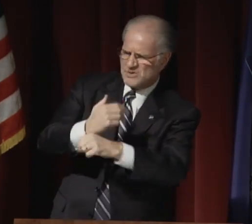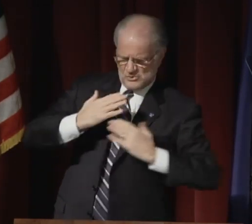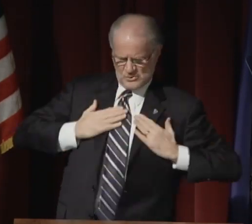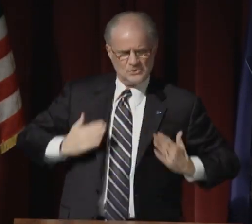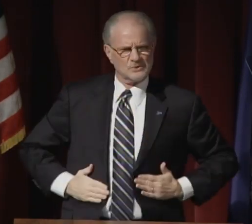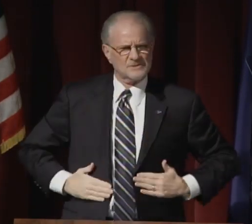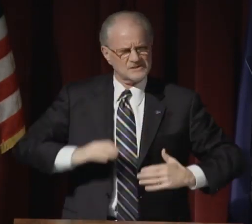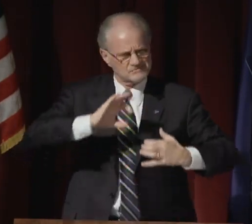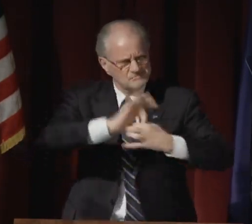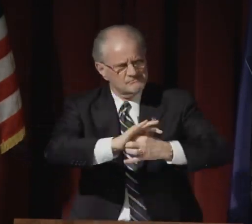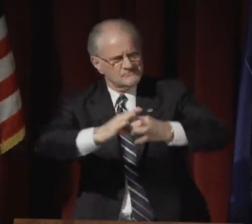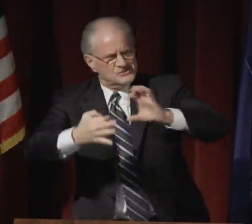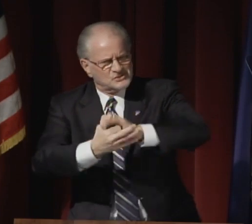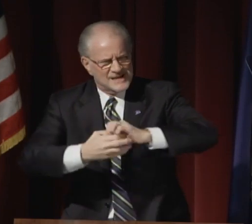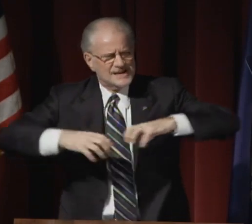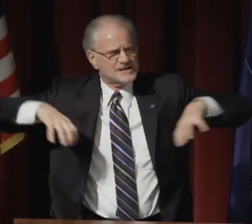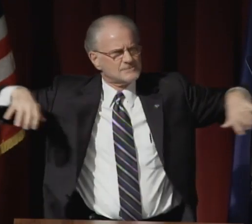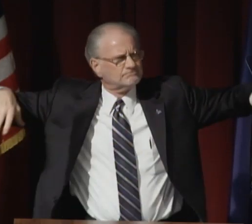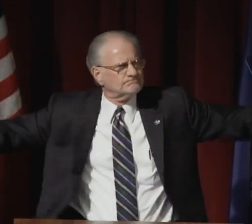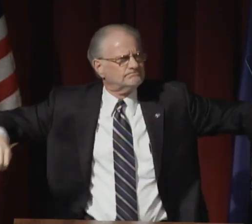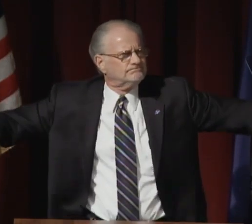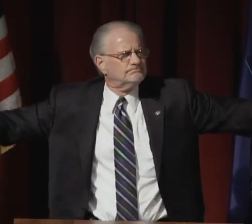I was captivated to learn that individual citizens